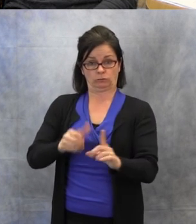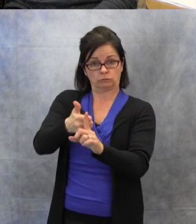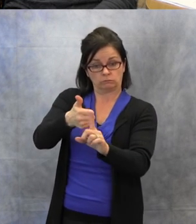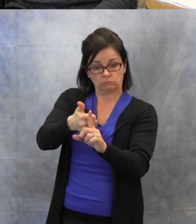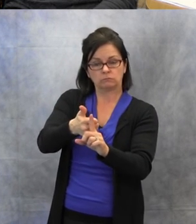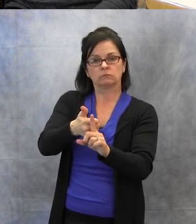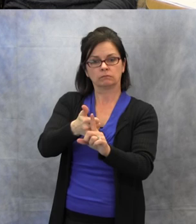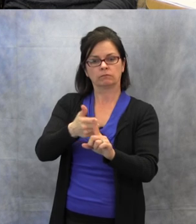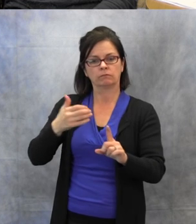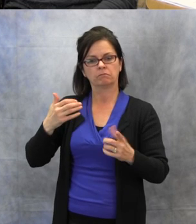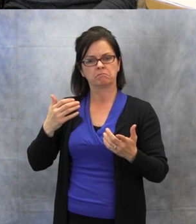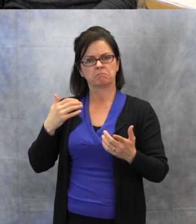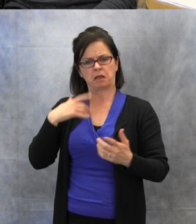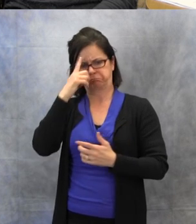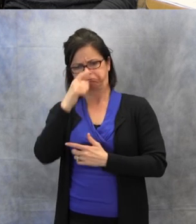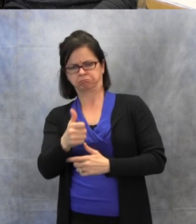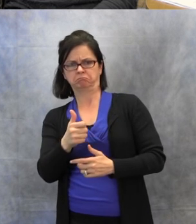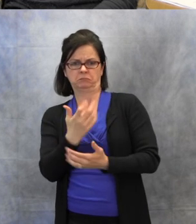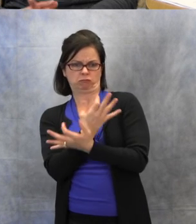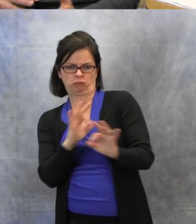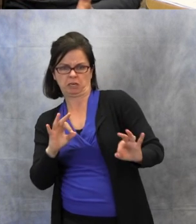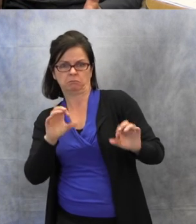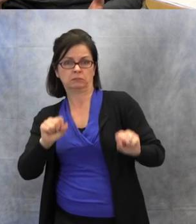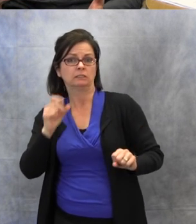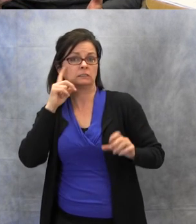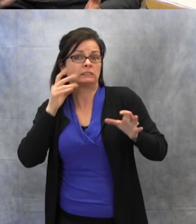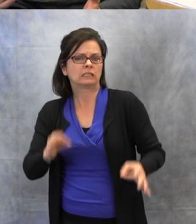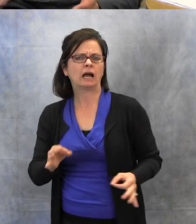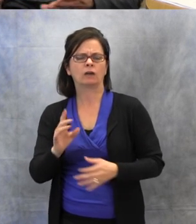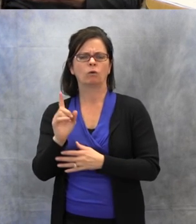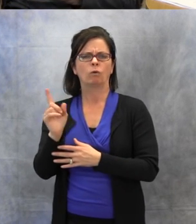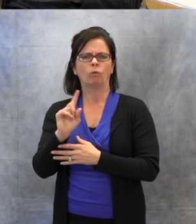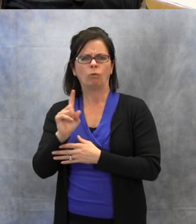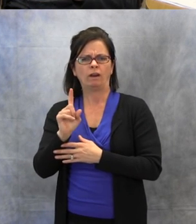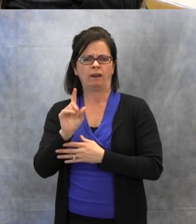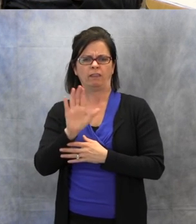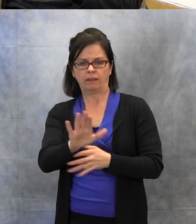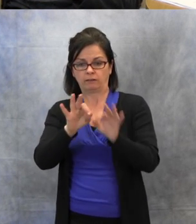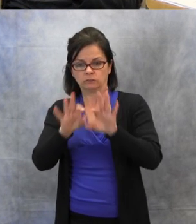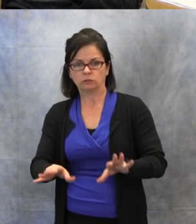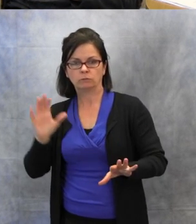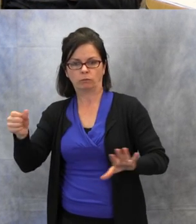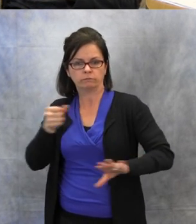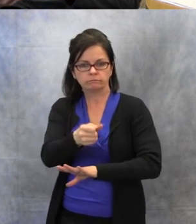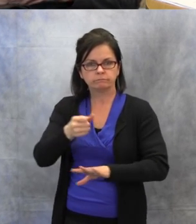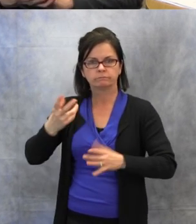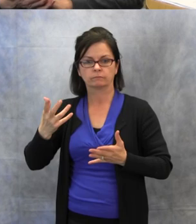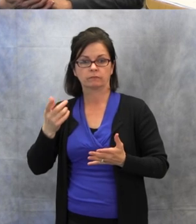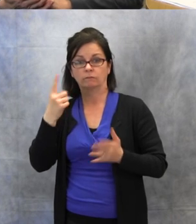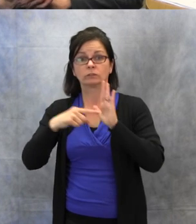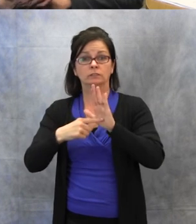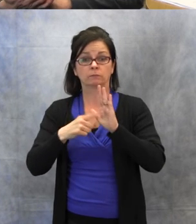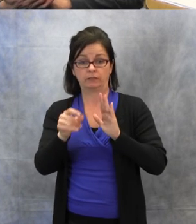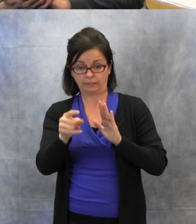the freedom to decide where will their interpreter, if they use sign language, where their interpreter